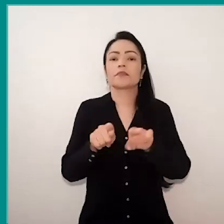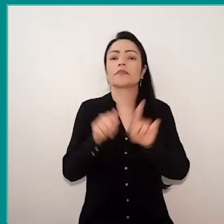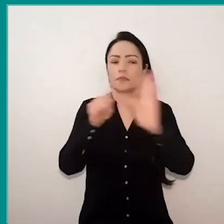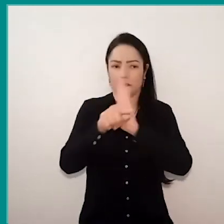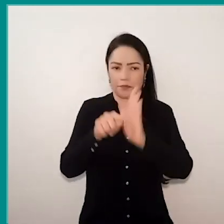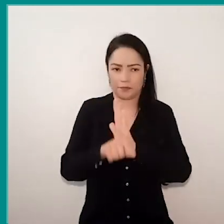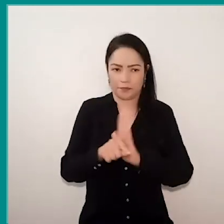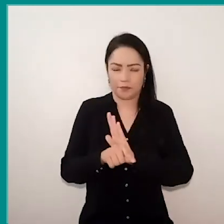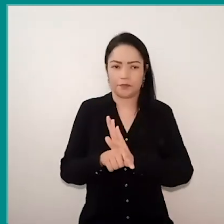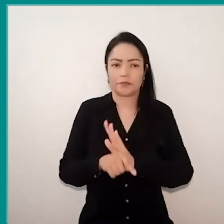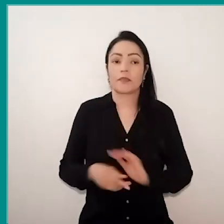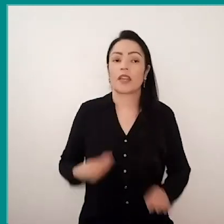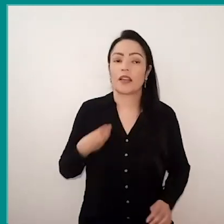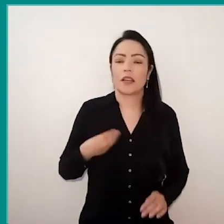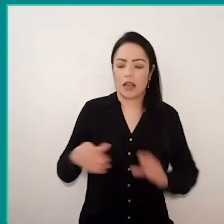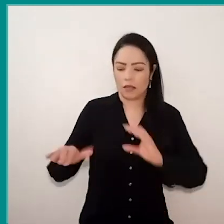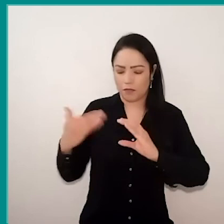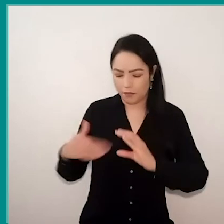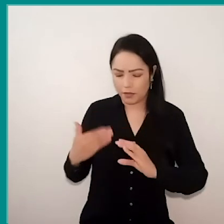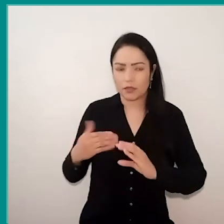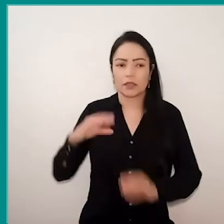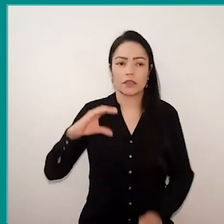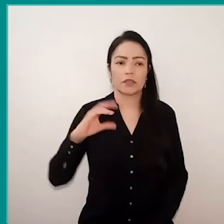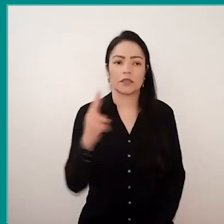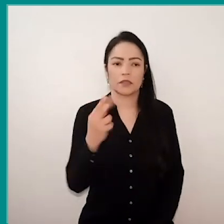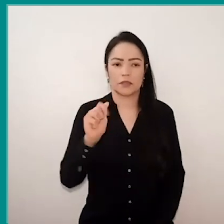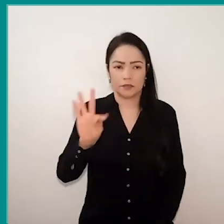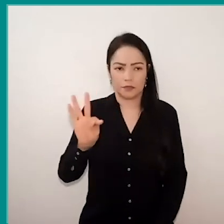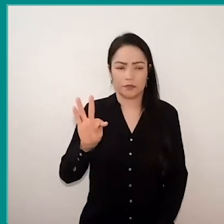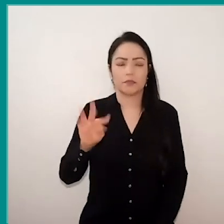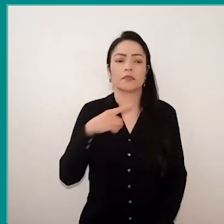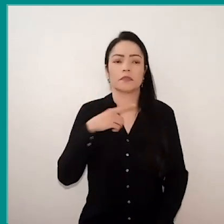coming from the chat first, before we pass for the second part,